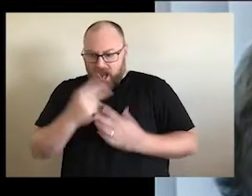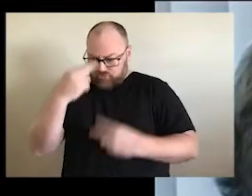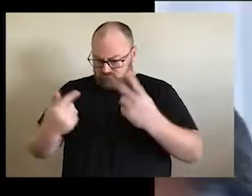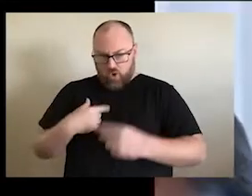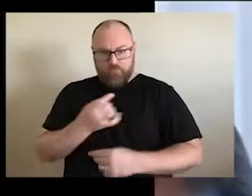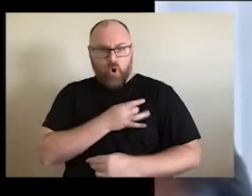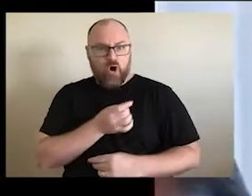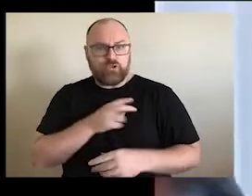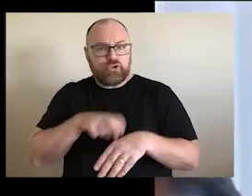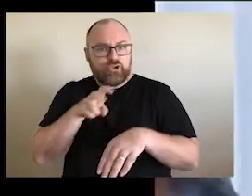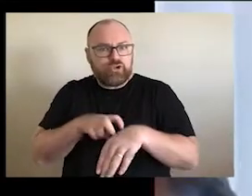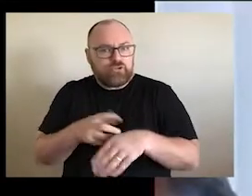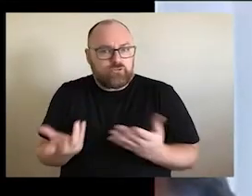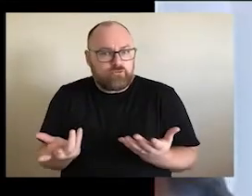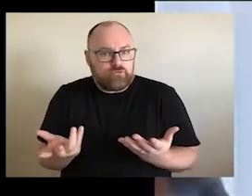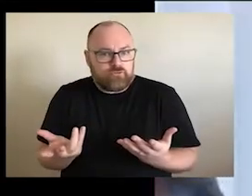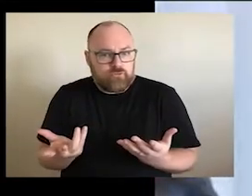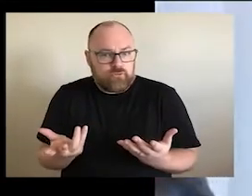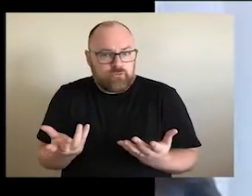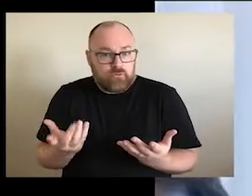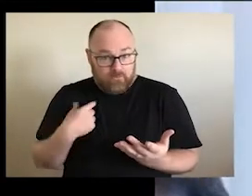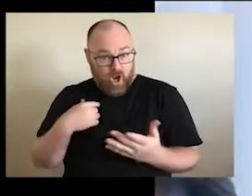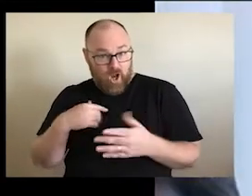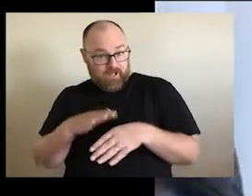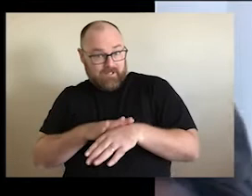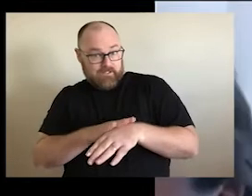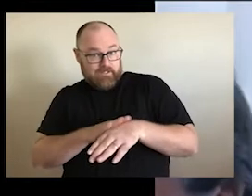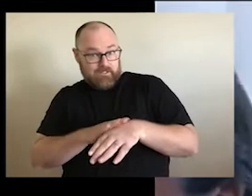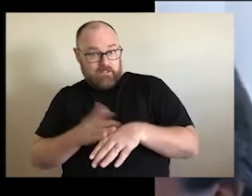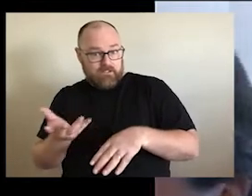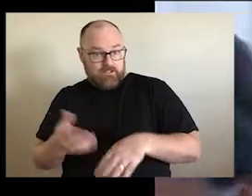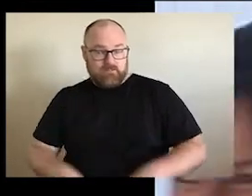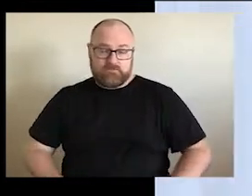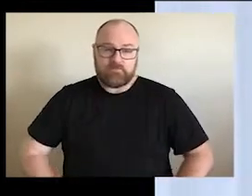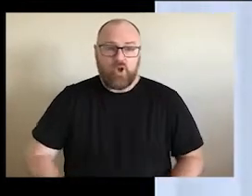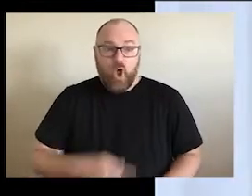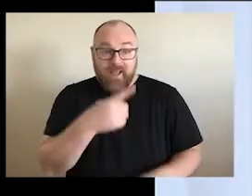As you can see,